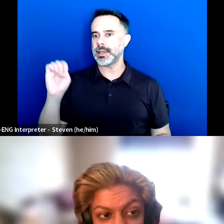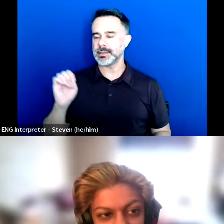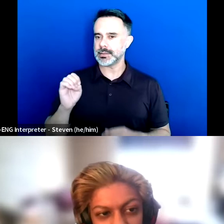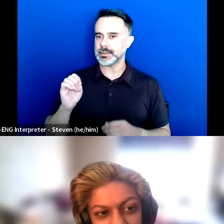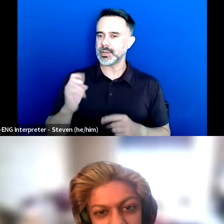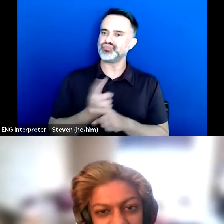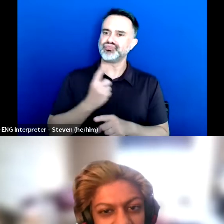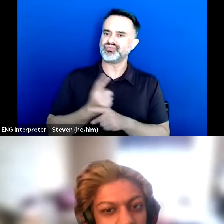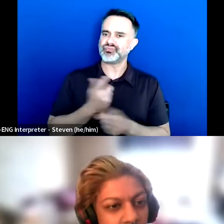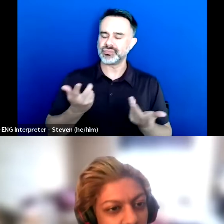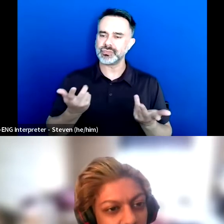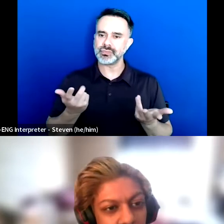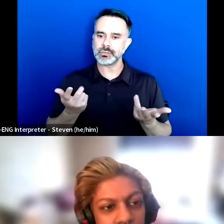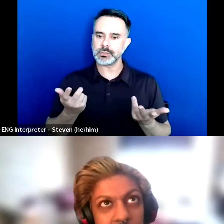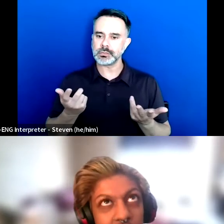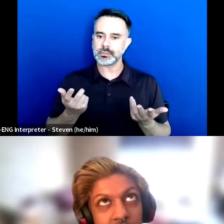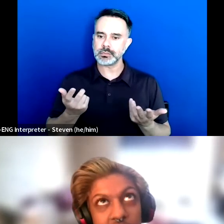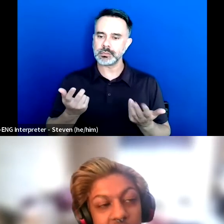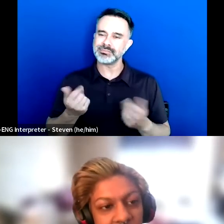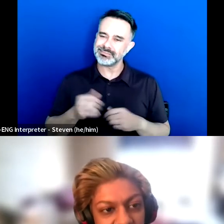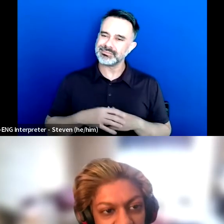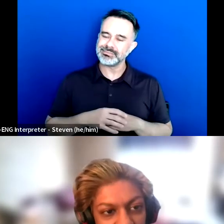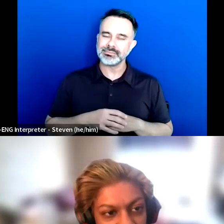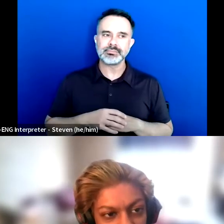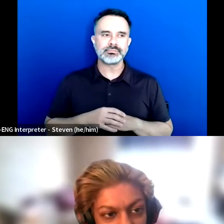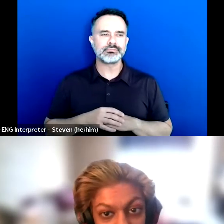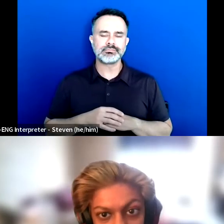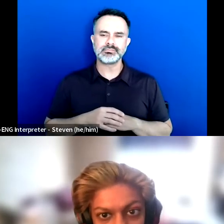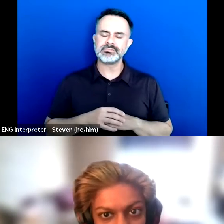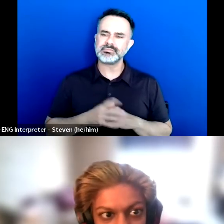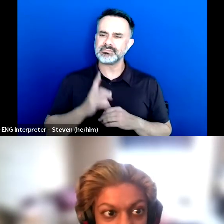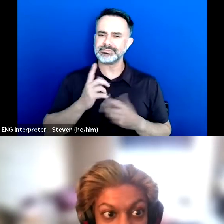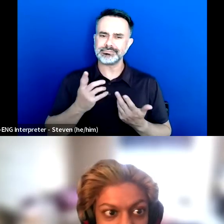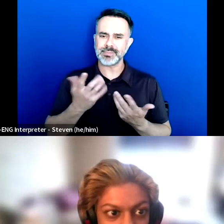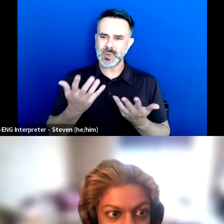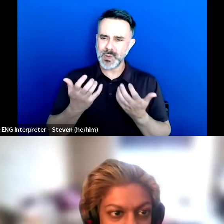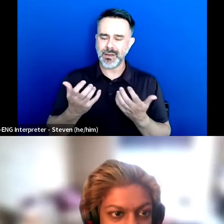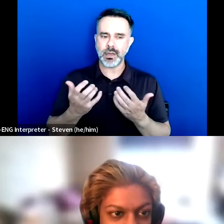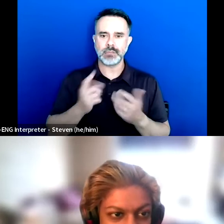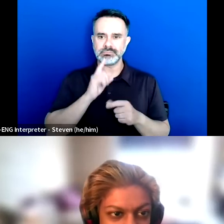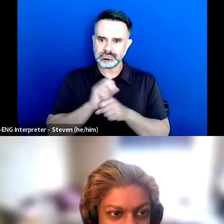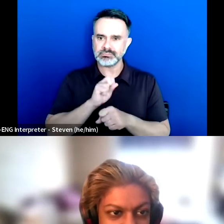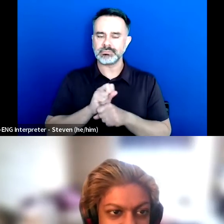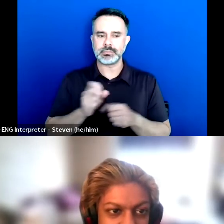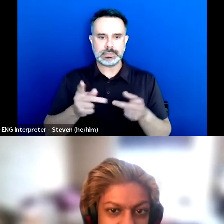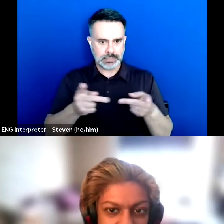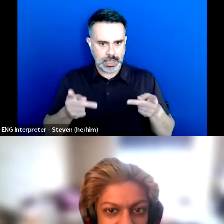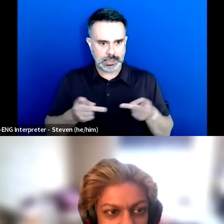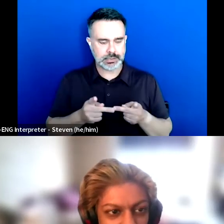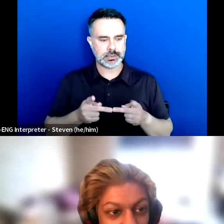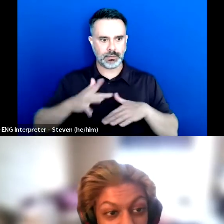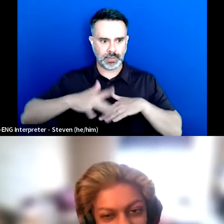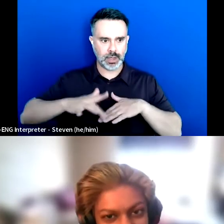Like give it the space and the room to actually have the real conversations online